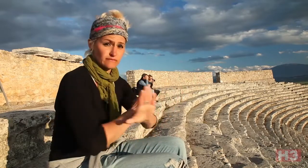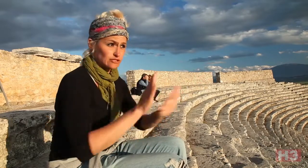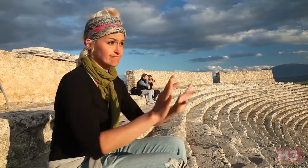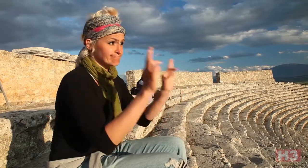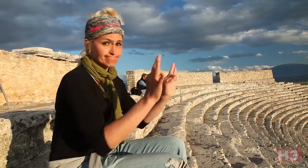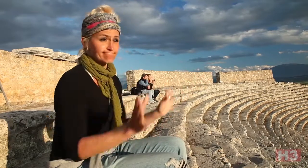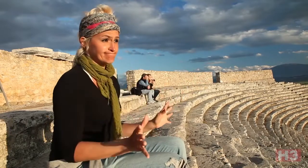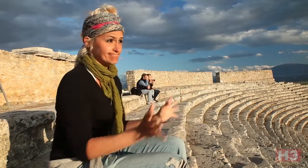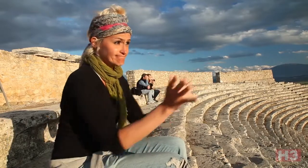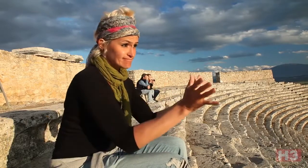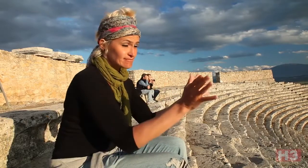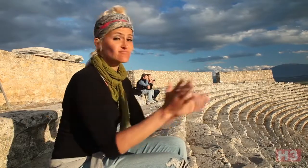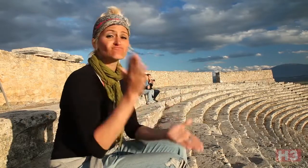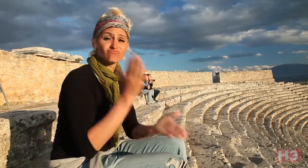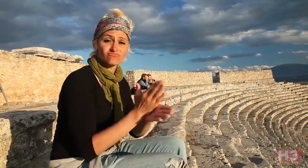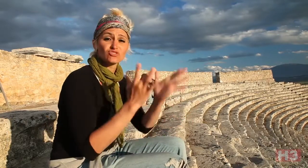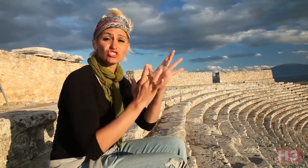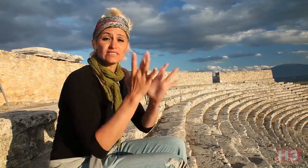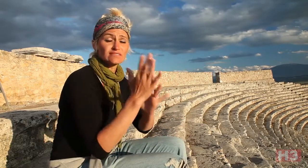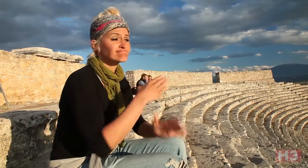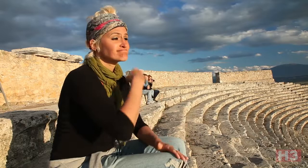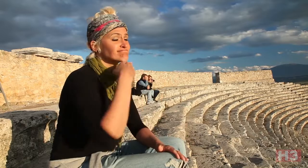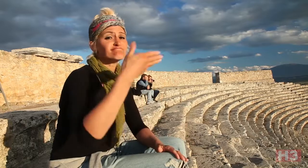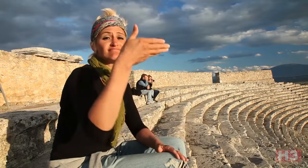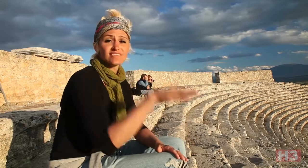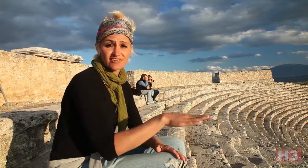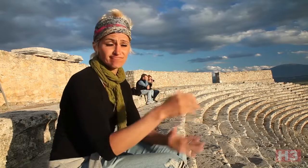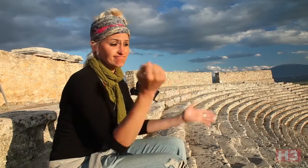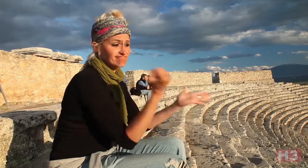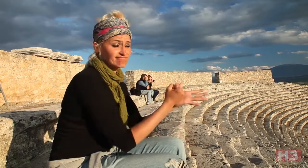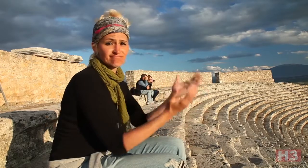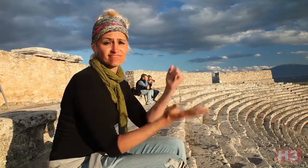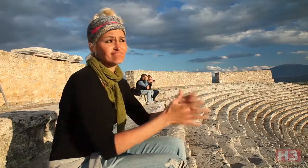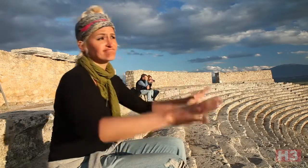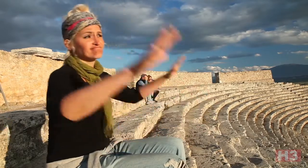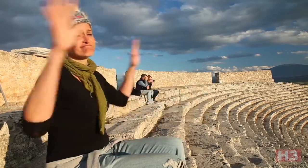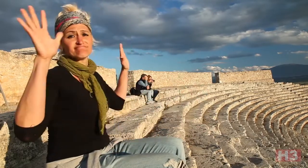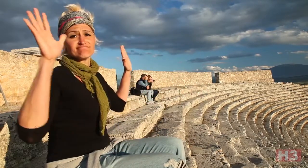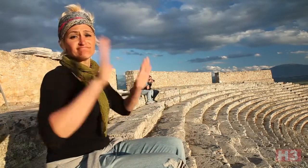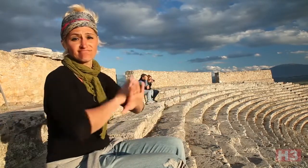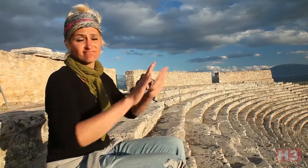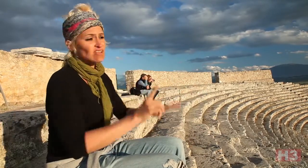After he was done with his teaching, he died; he was crucified.